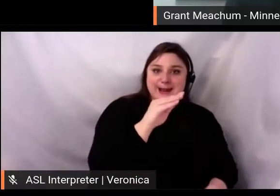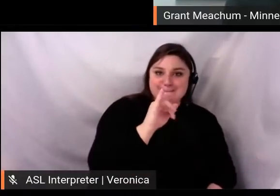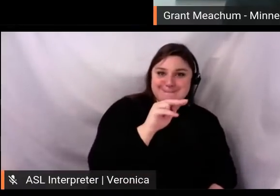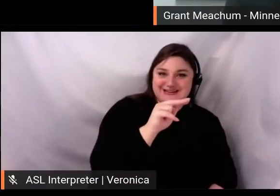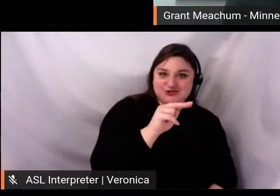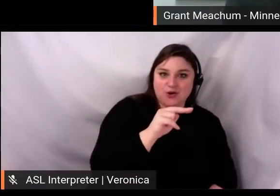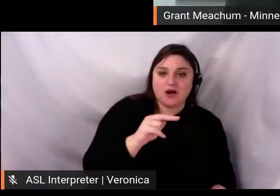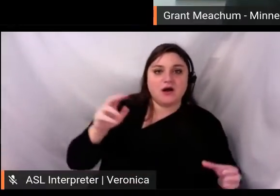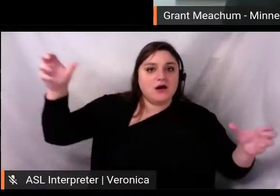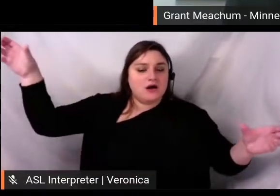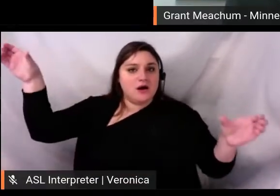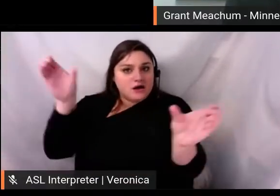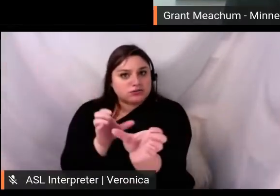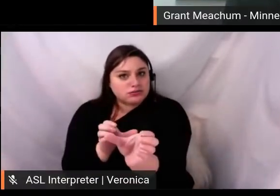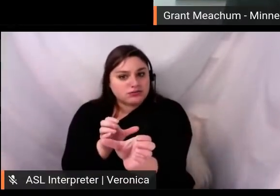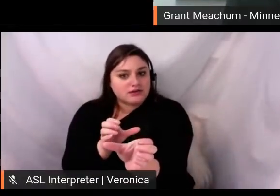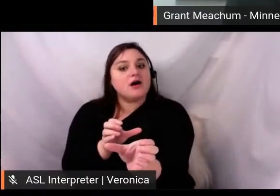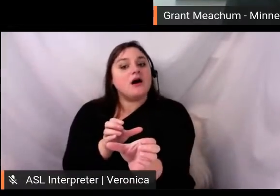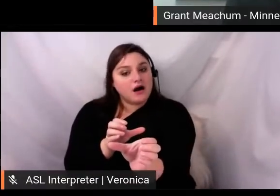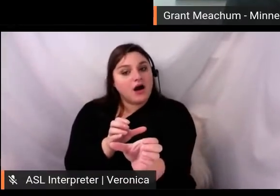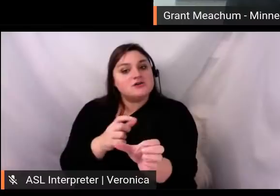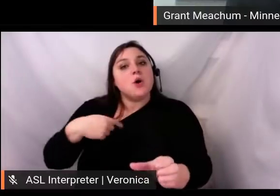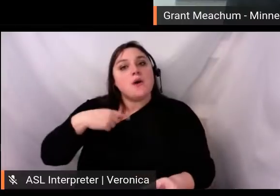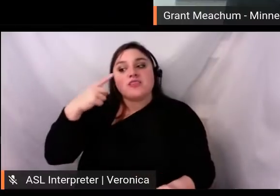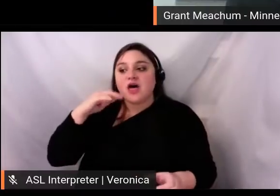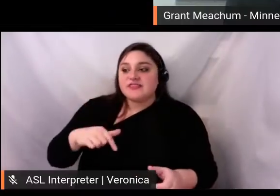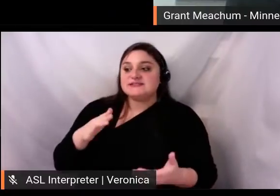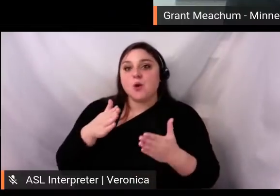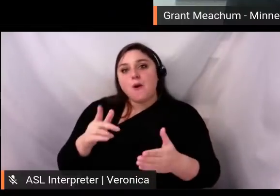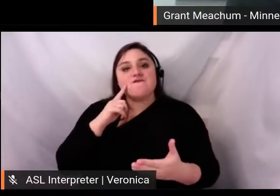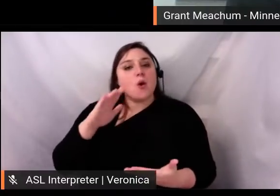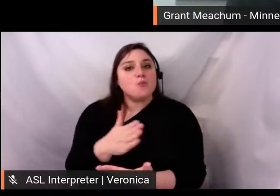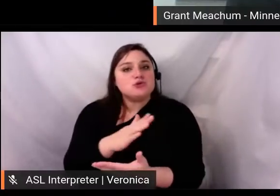Elgar's Enigma variation. It's a musical reflection of somber times mixed